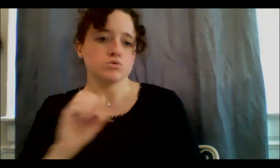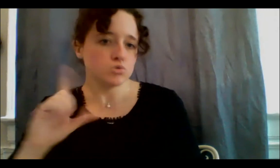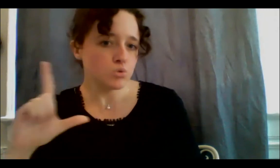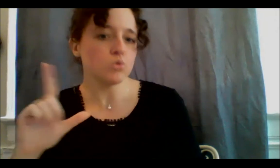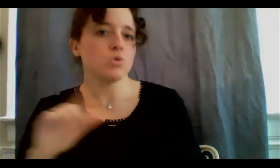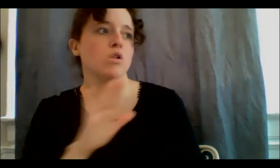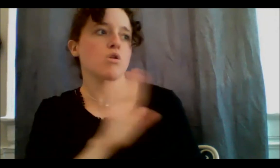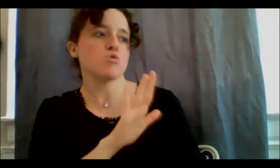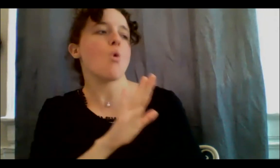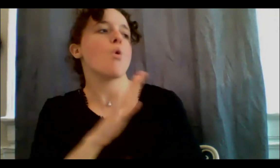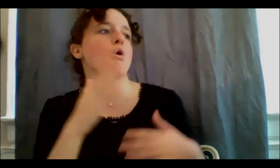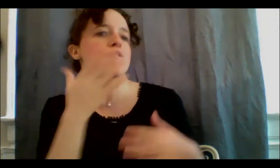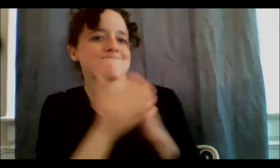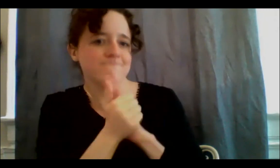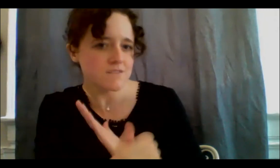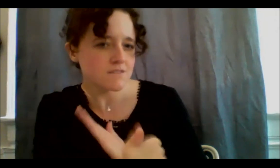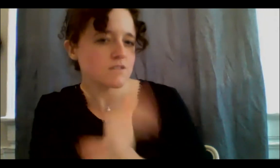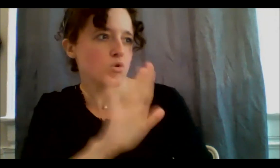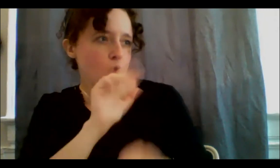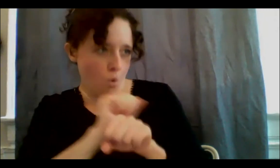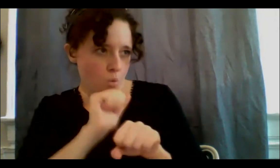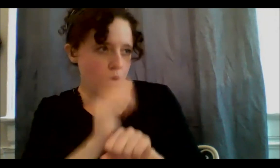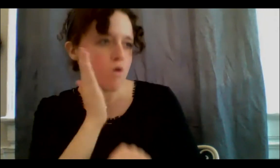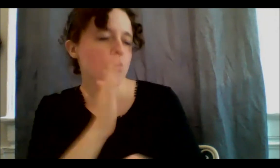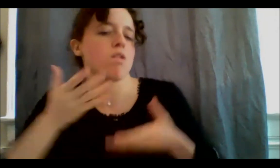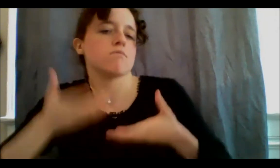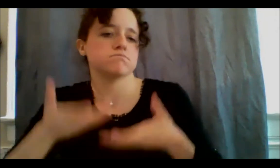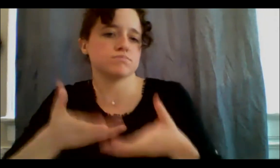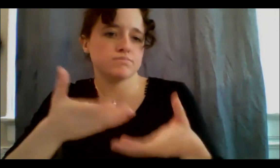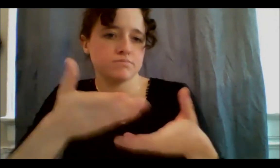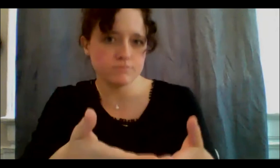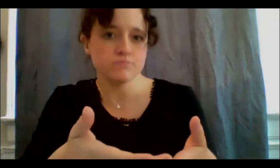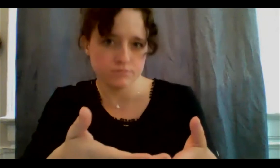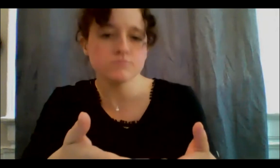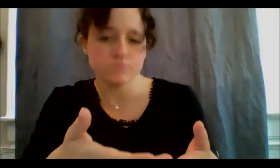worker, as an Indigenous justice worker, pass those tools over to someone